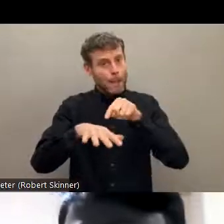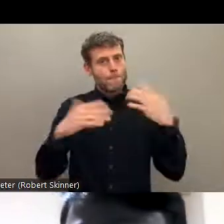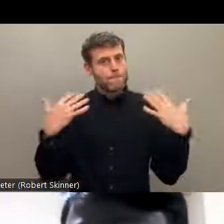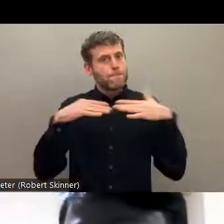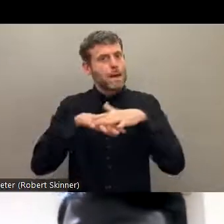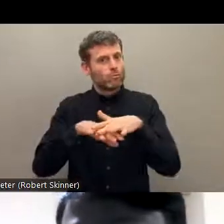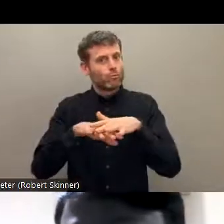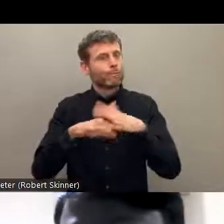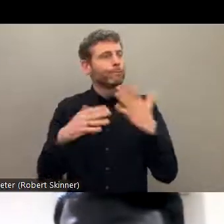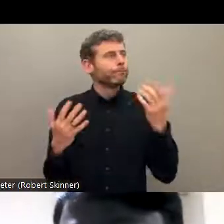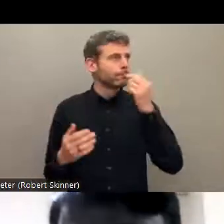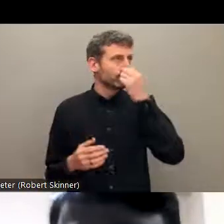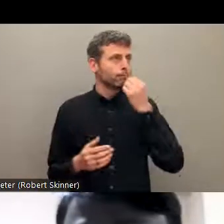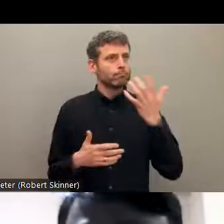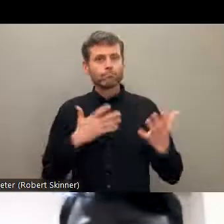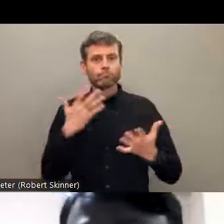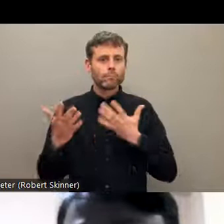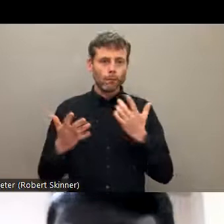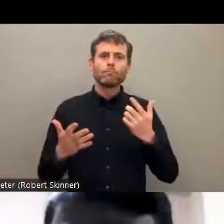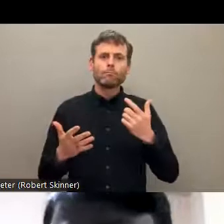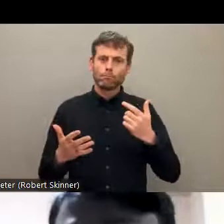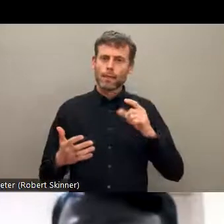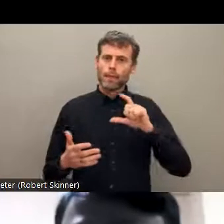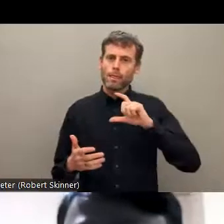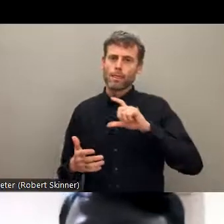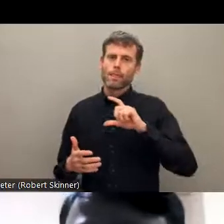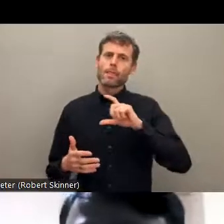big, you know, inclusion